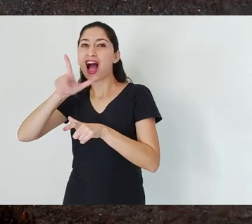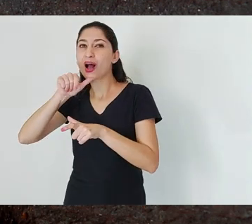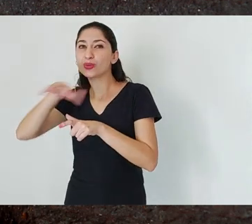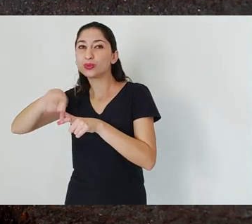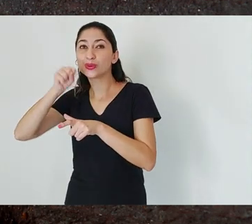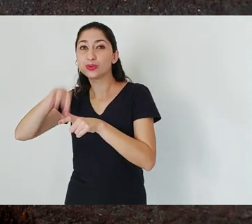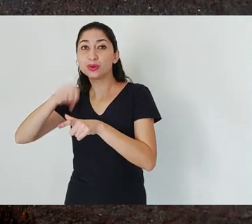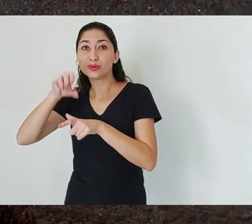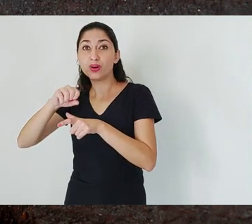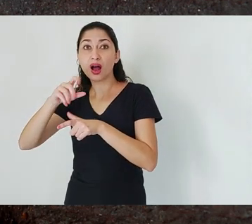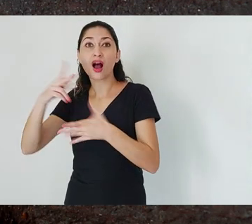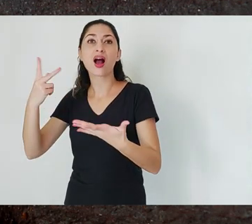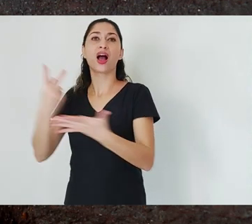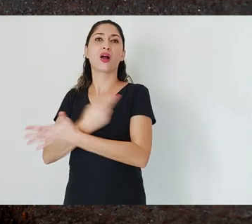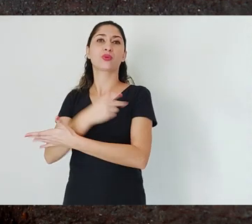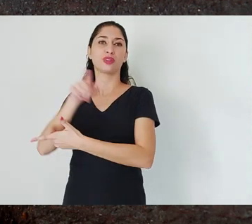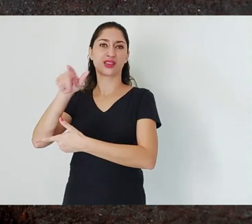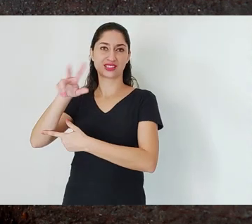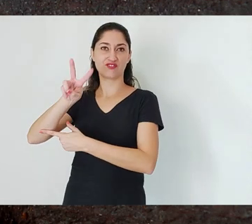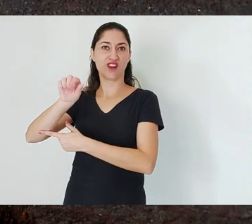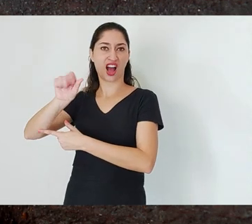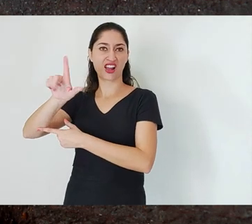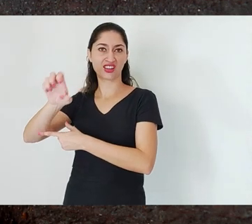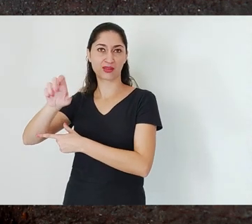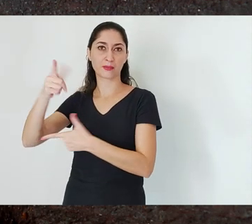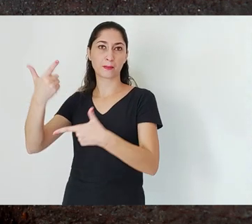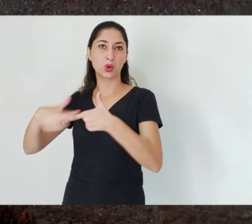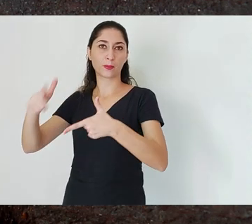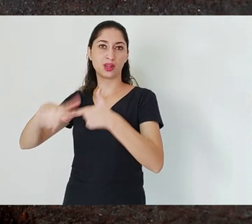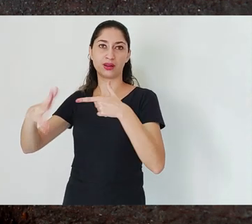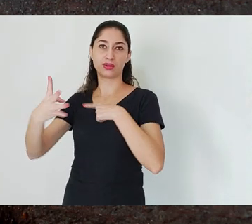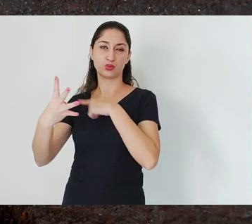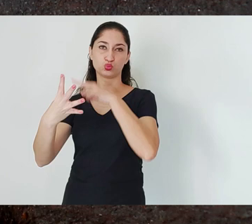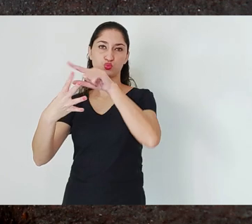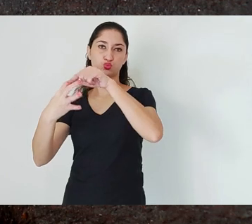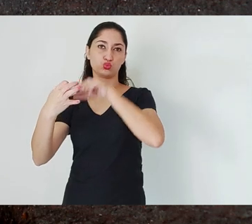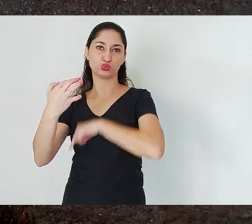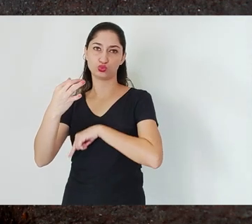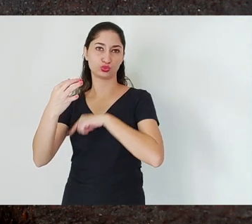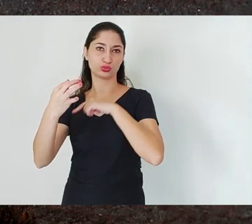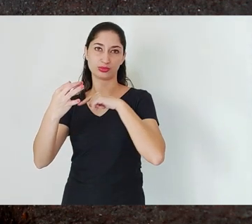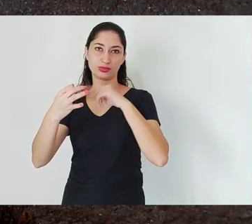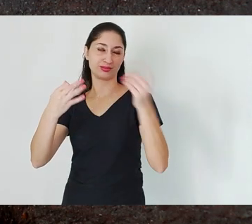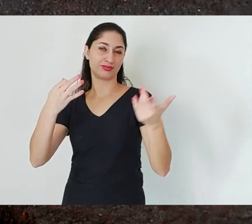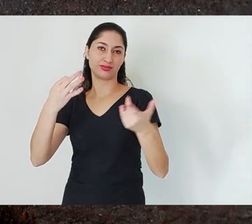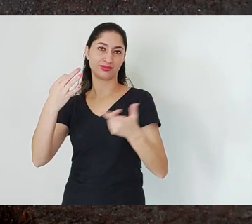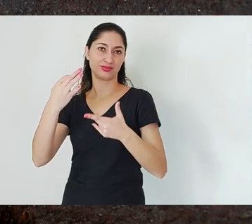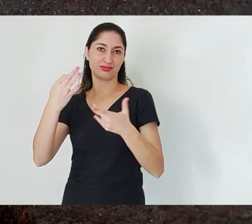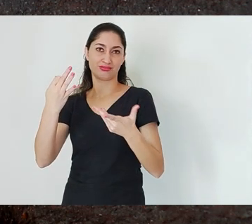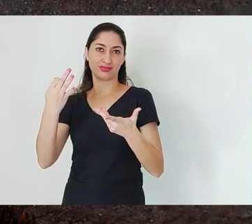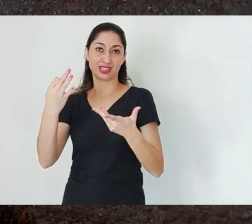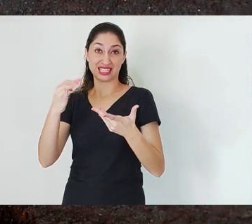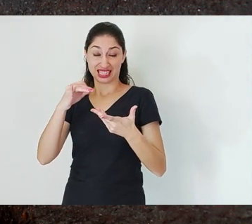A pumping station on the stream bed means that any accident will